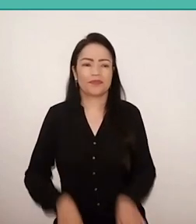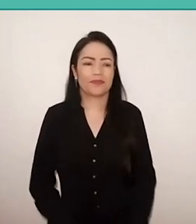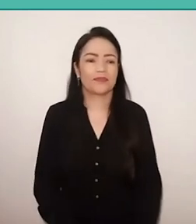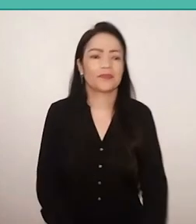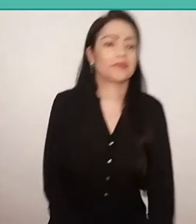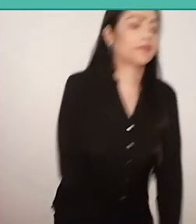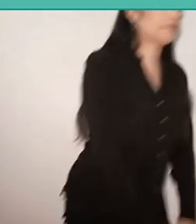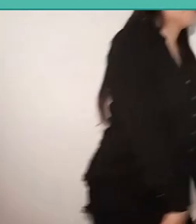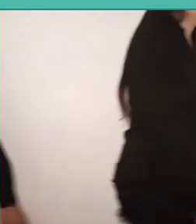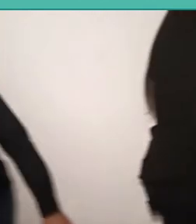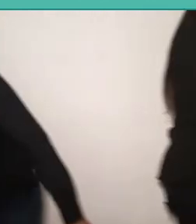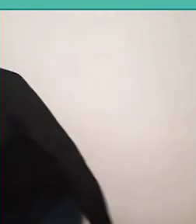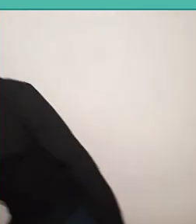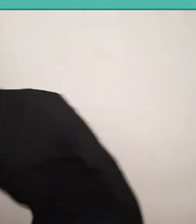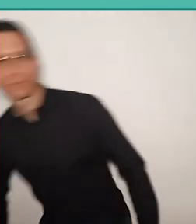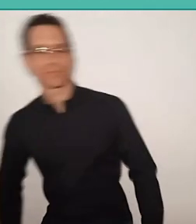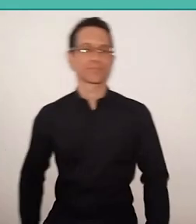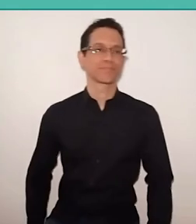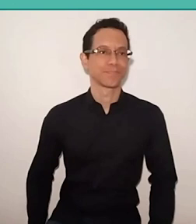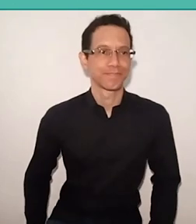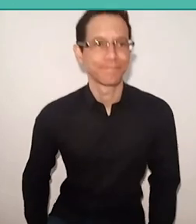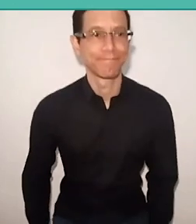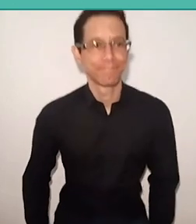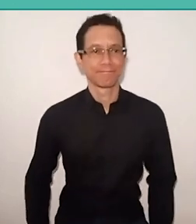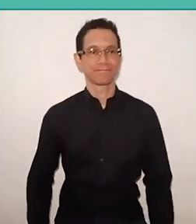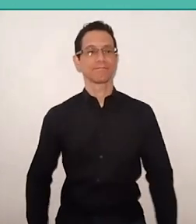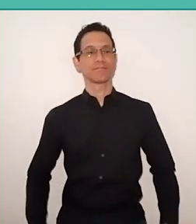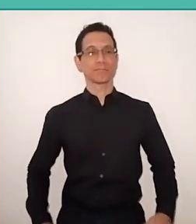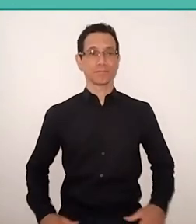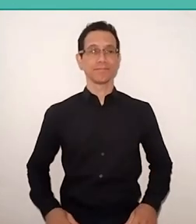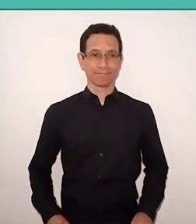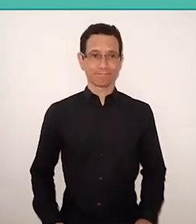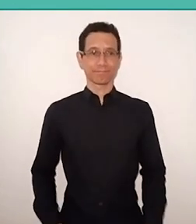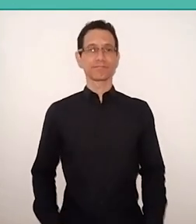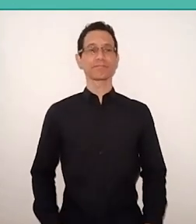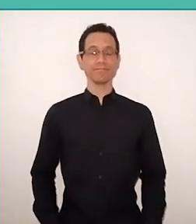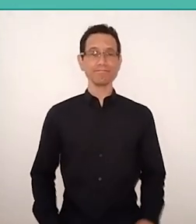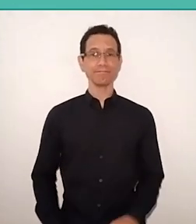Just to say, these elements remain in Paulo Freire's thought throughout his life.